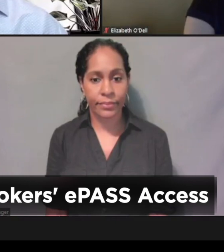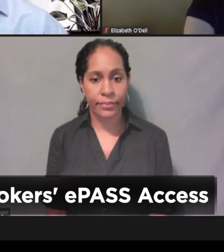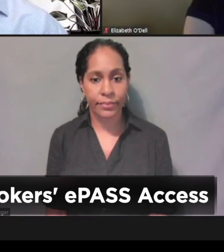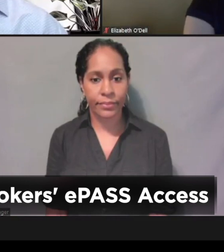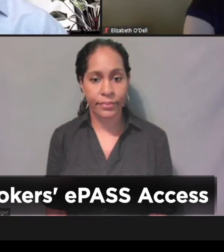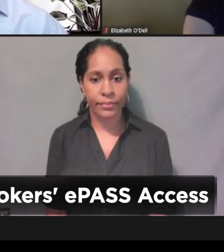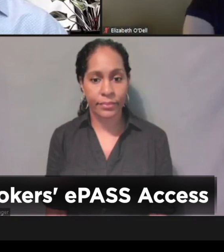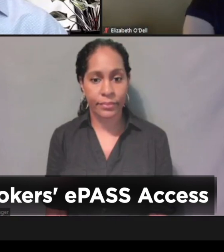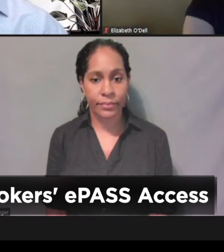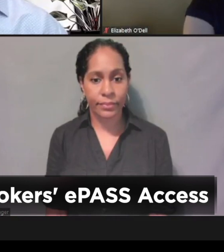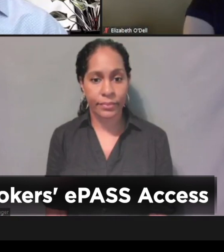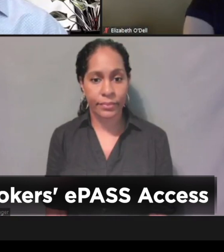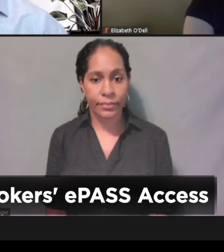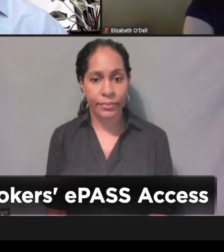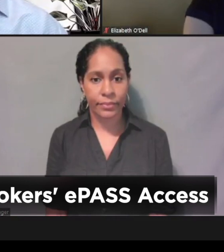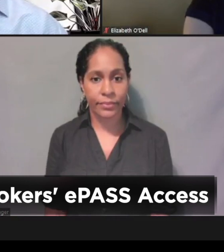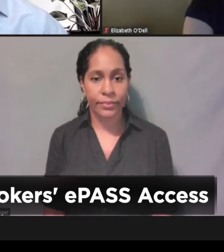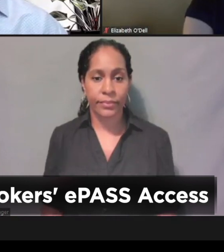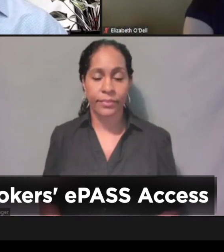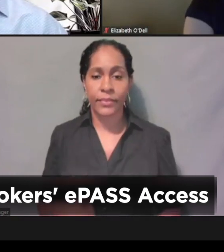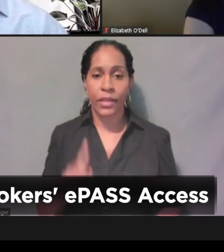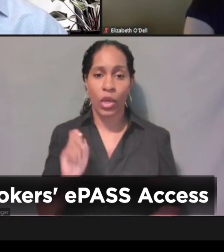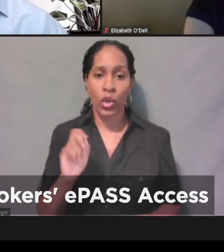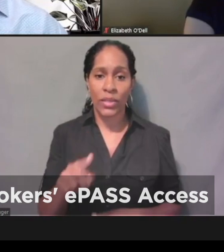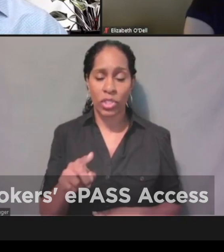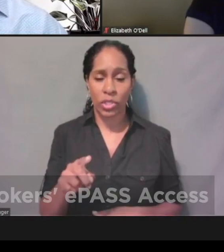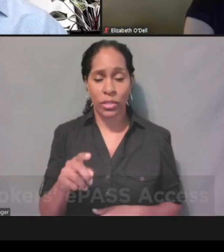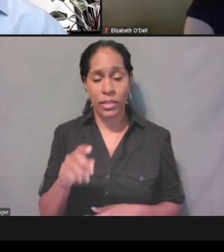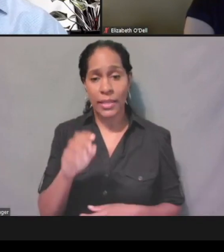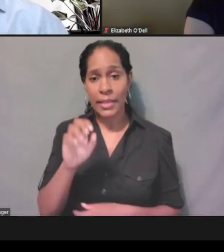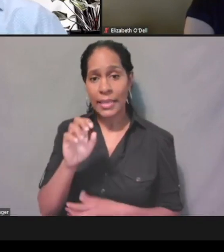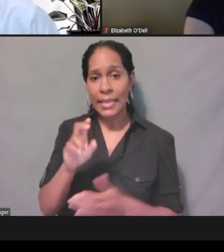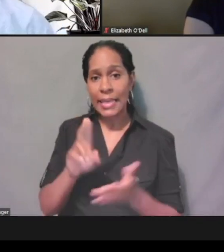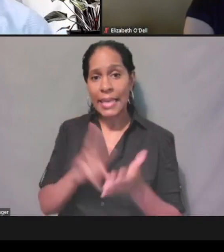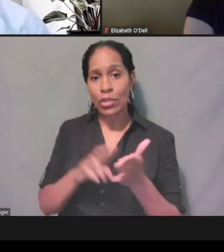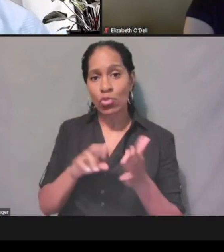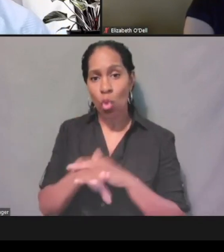Will the enrollment brokers have access to ePASS?